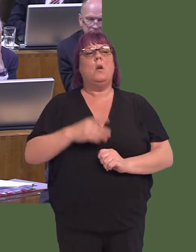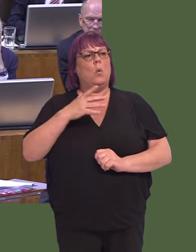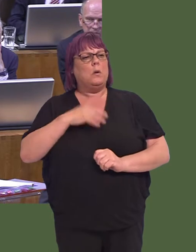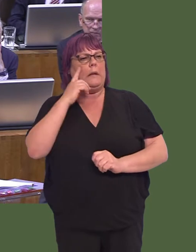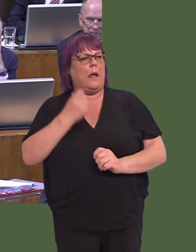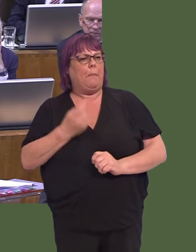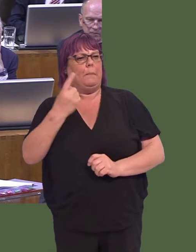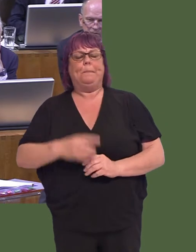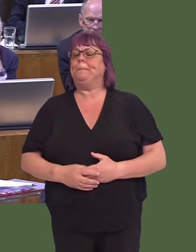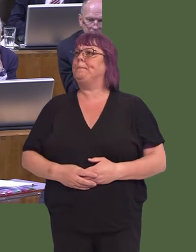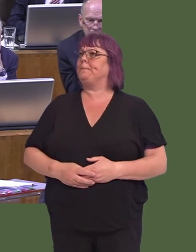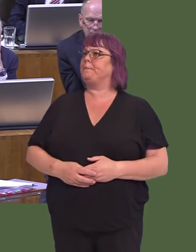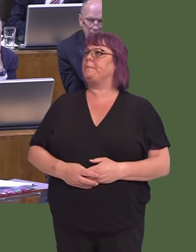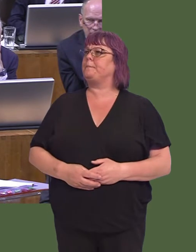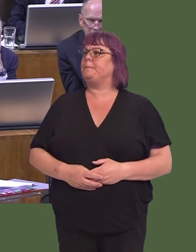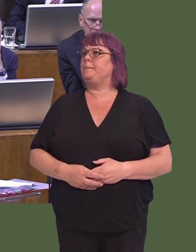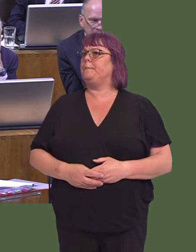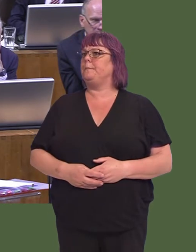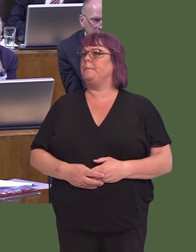That is something that, as a Government, we'd want to see across Wales.